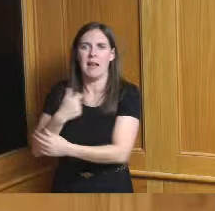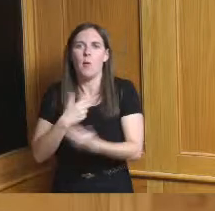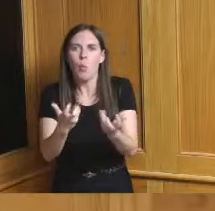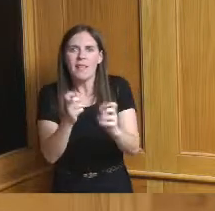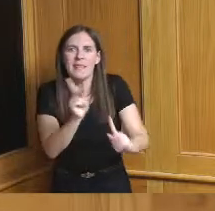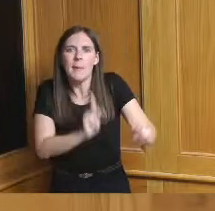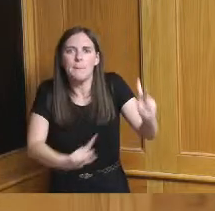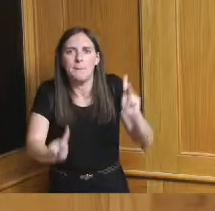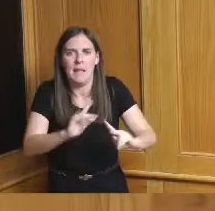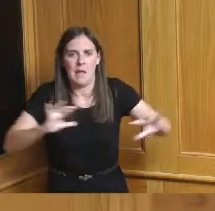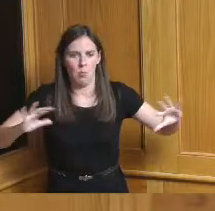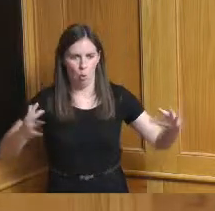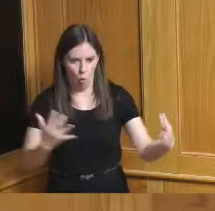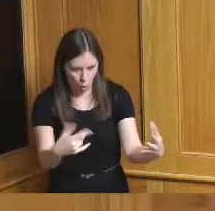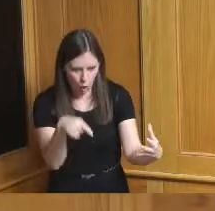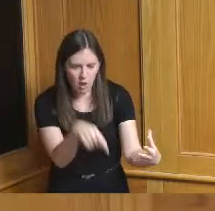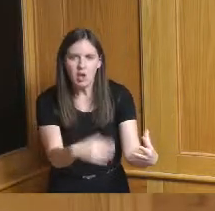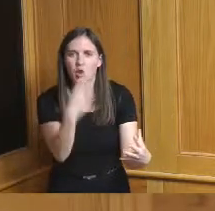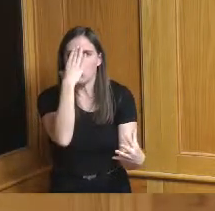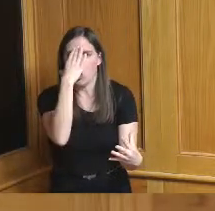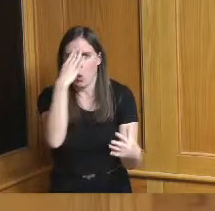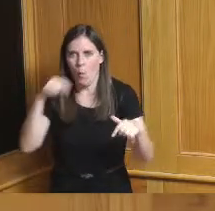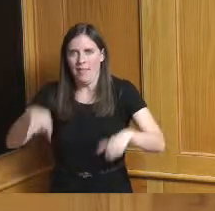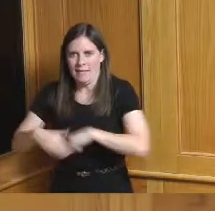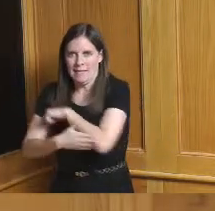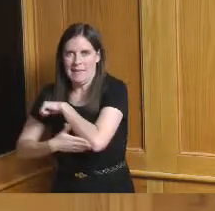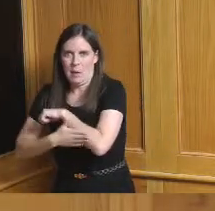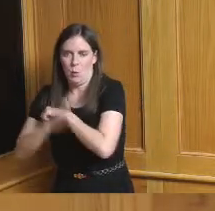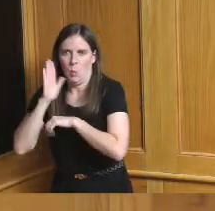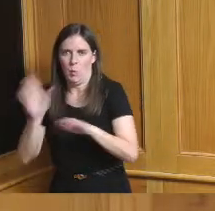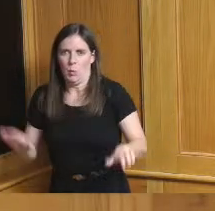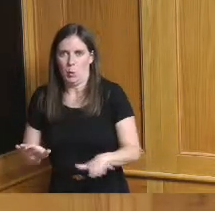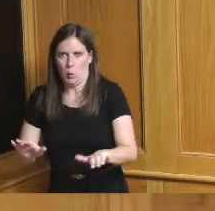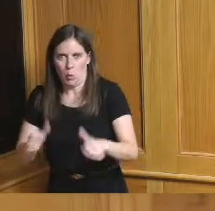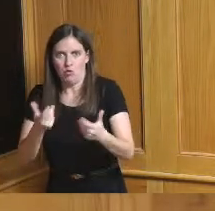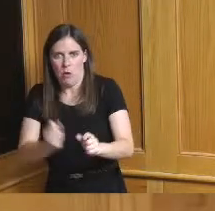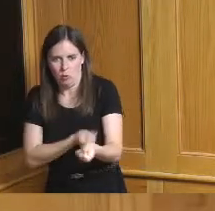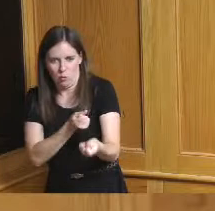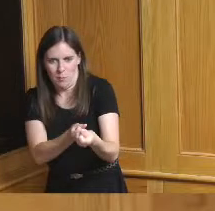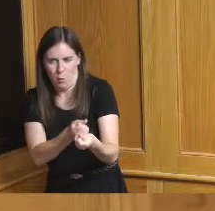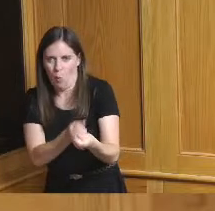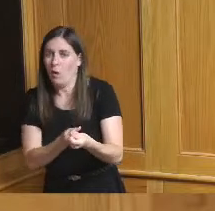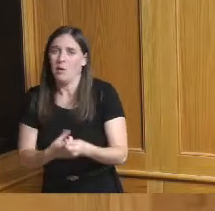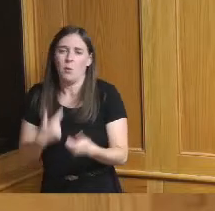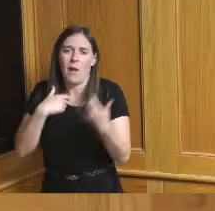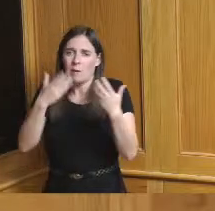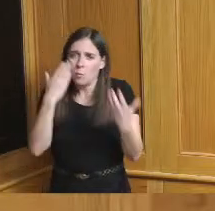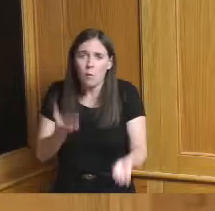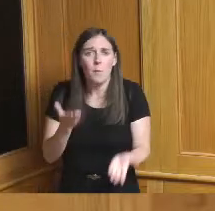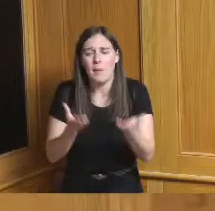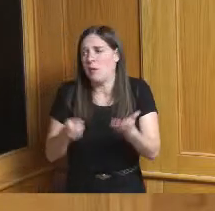what the county is doing so I don't know if our next budget we may have a package but may want to